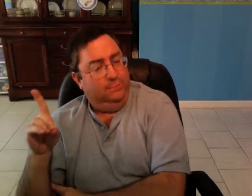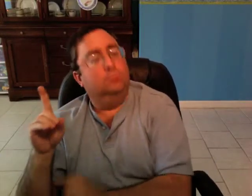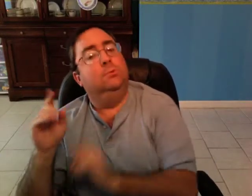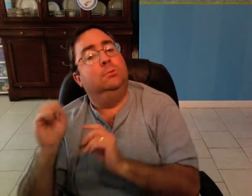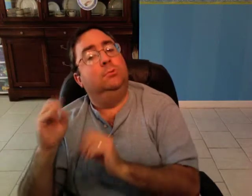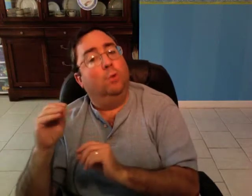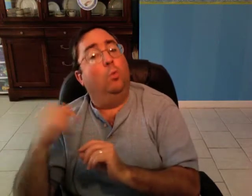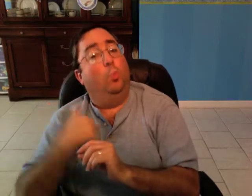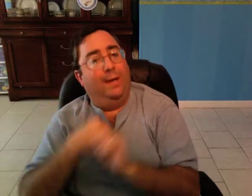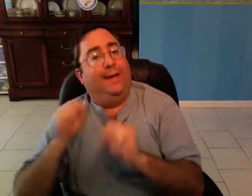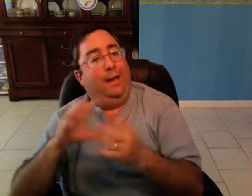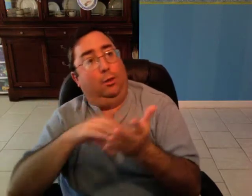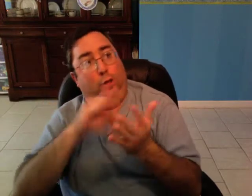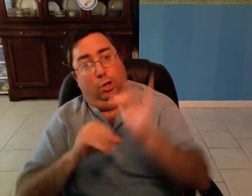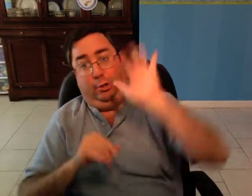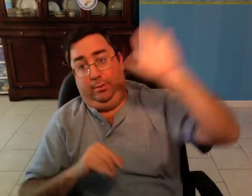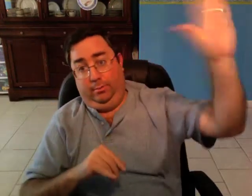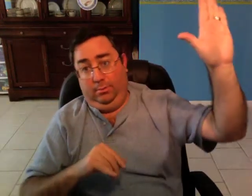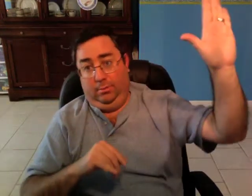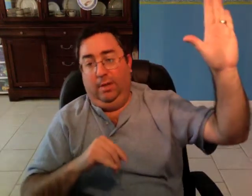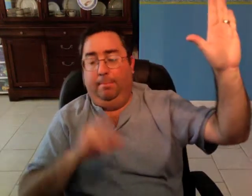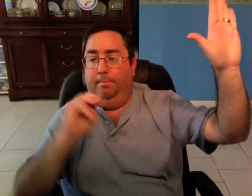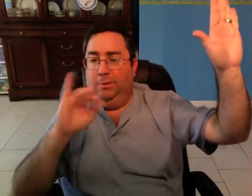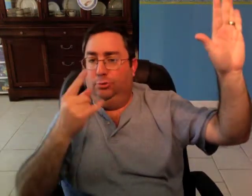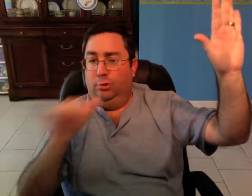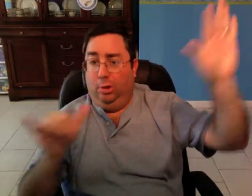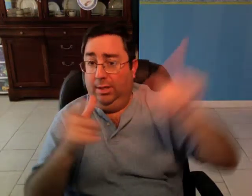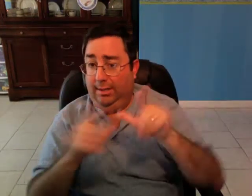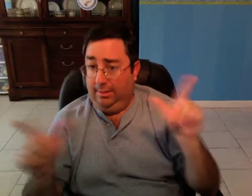so we can learn that majority language.